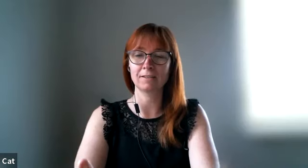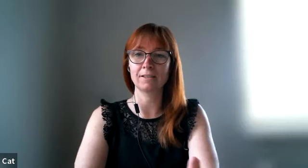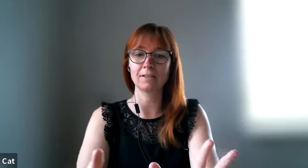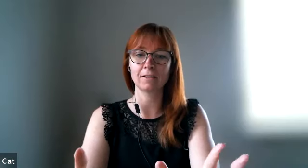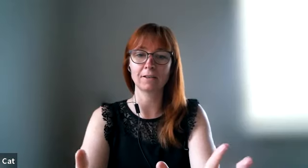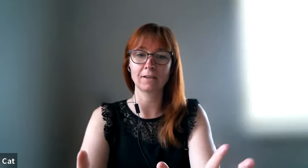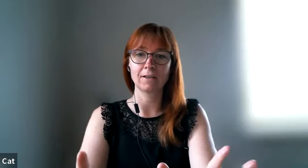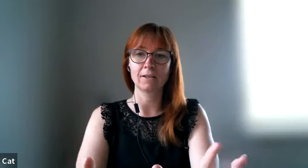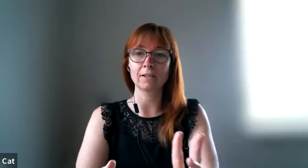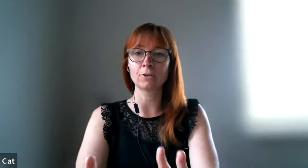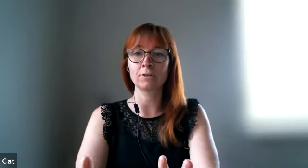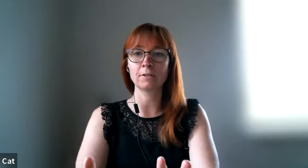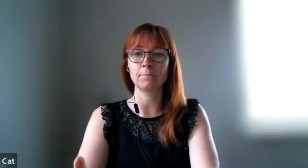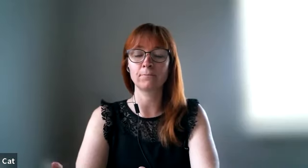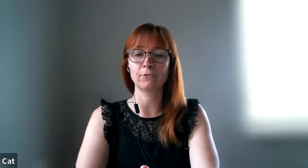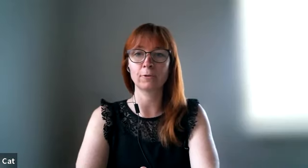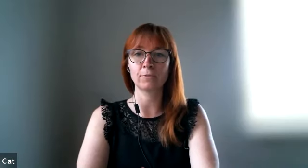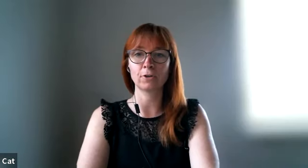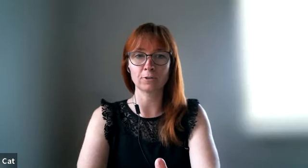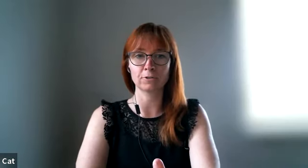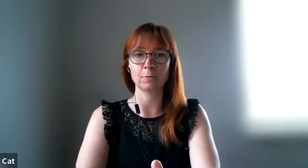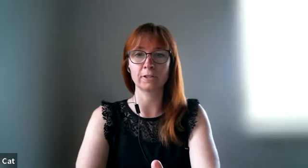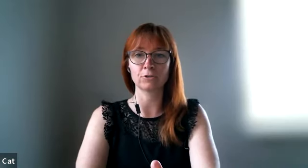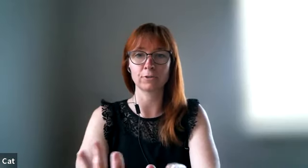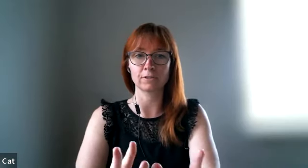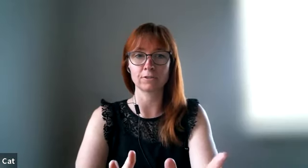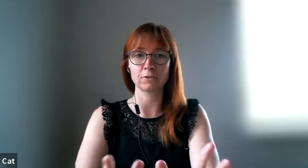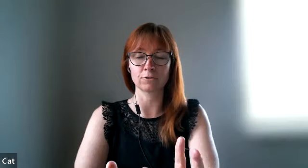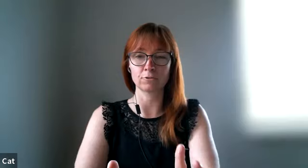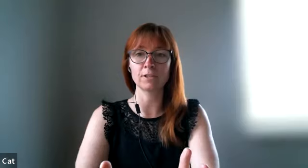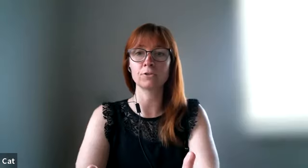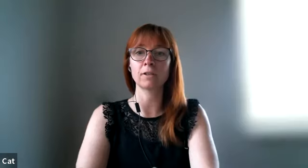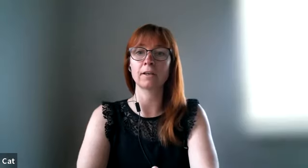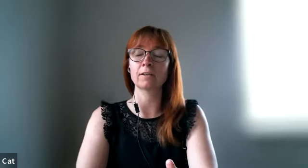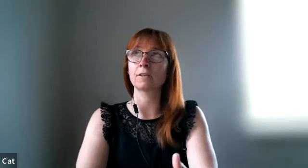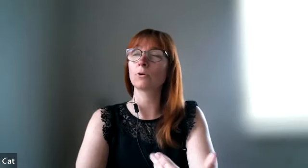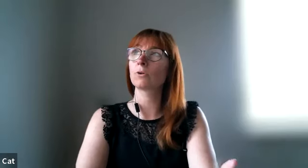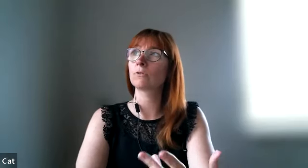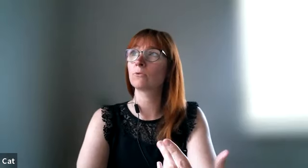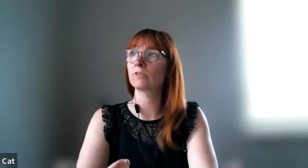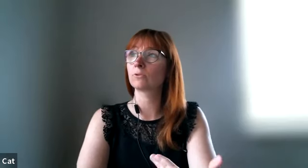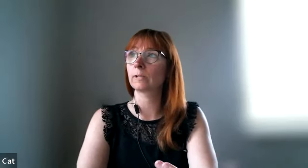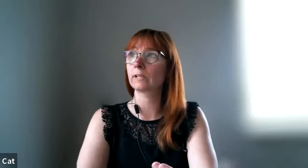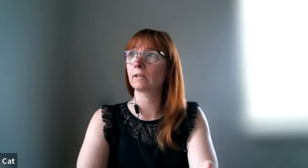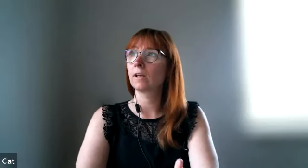he uh he learned that from the couples coming into his consultation and he heard over and over again